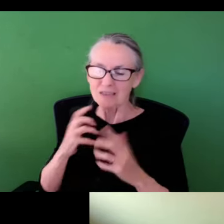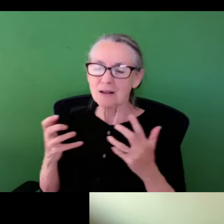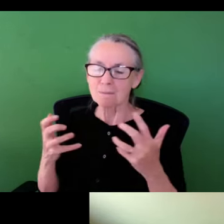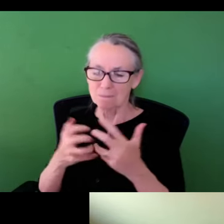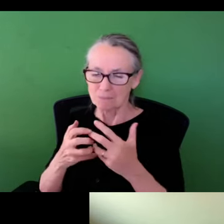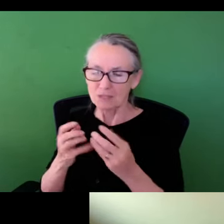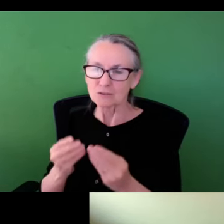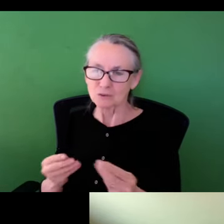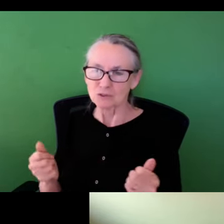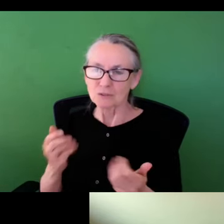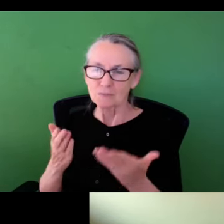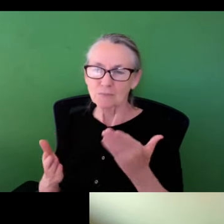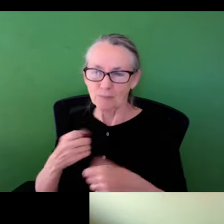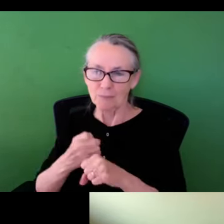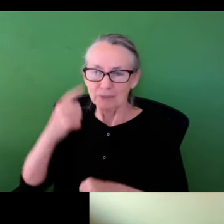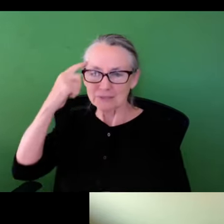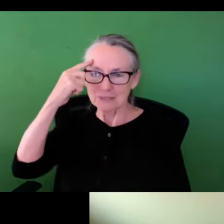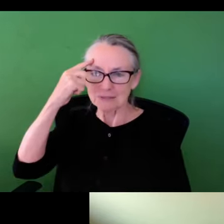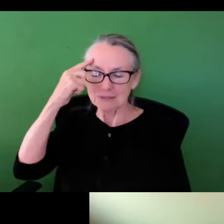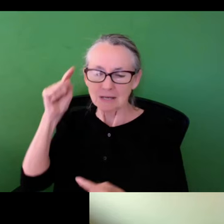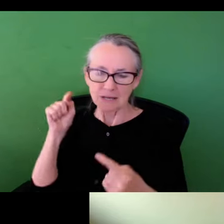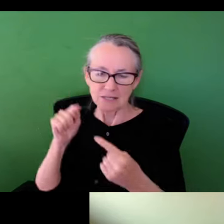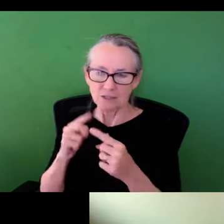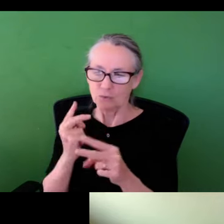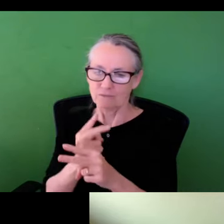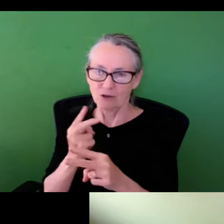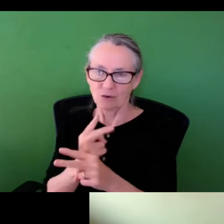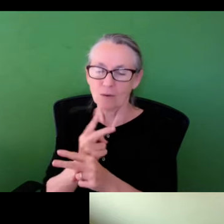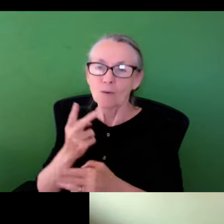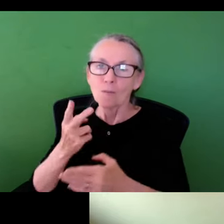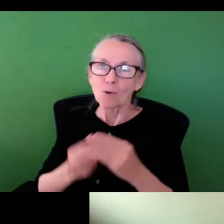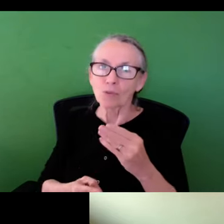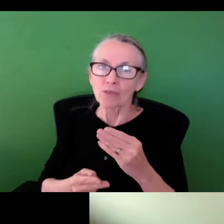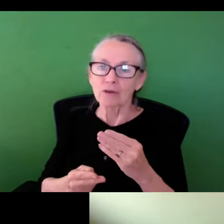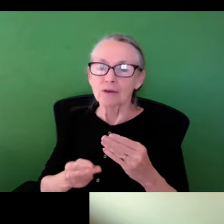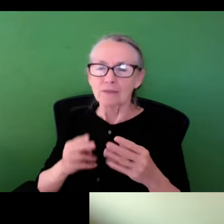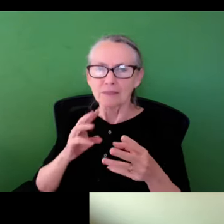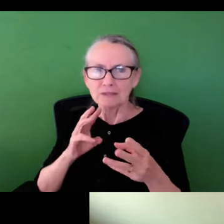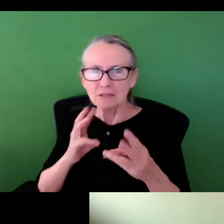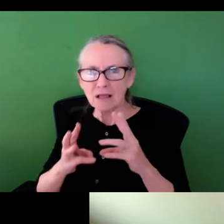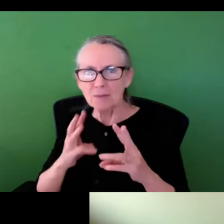impervious spaces. In a shorter term I think a hybridized solution probably makes the most sense until we figure